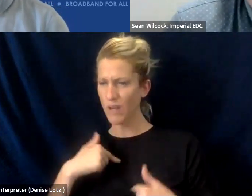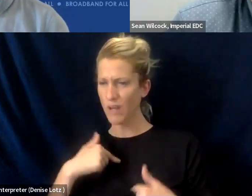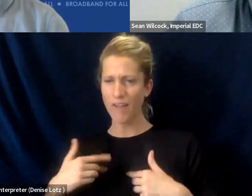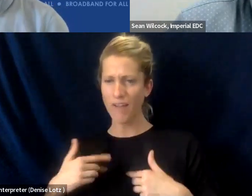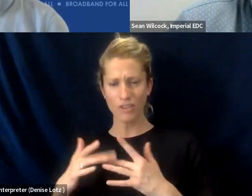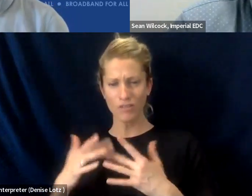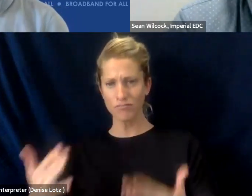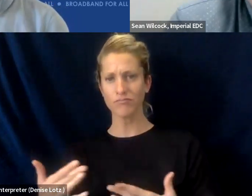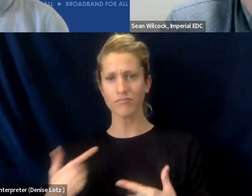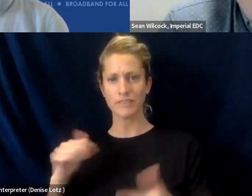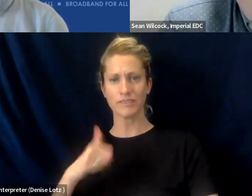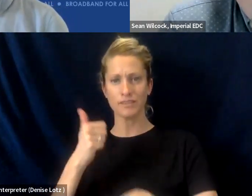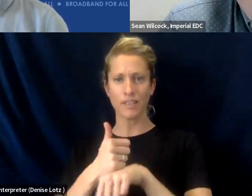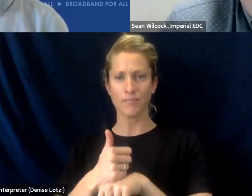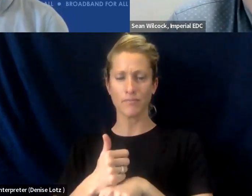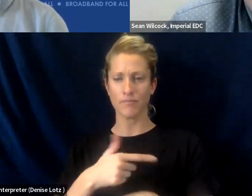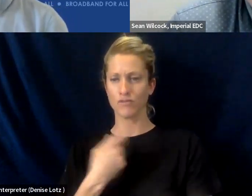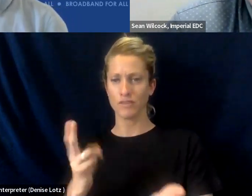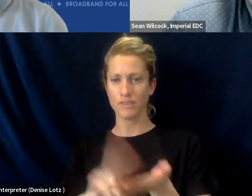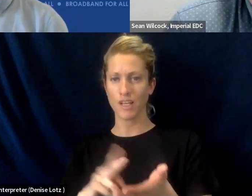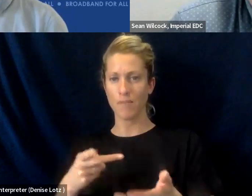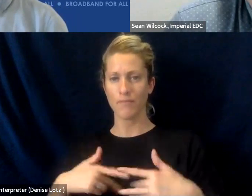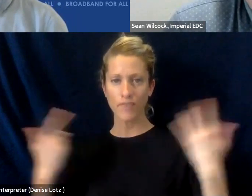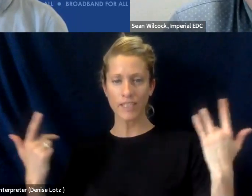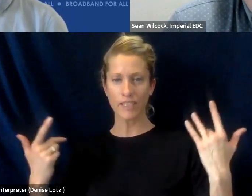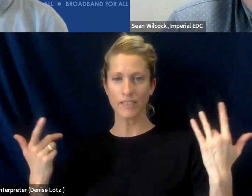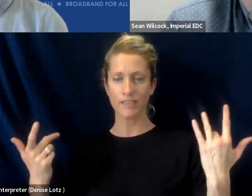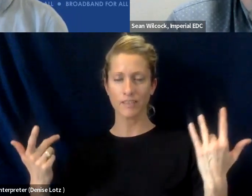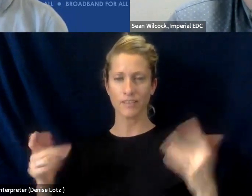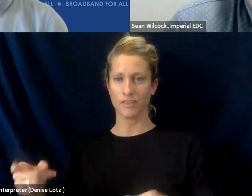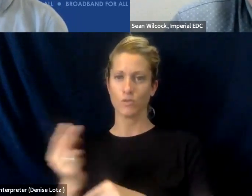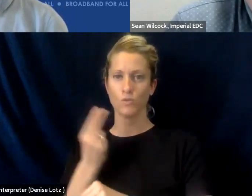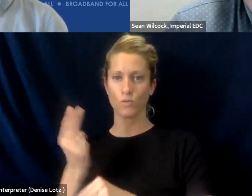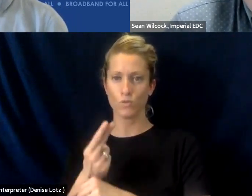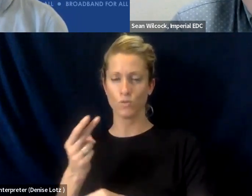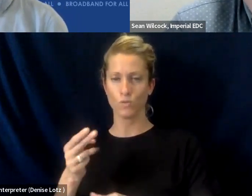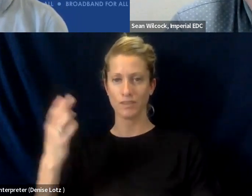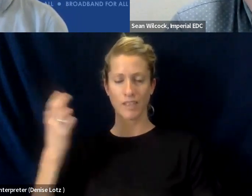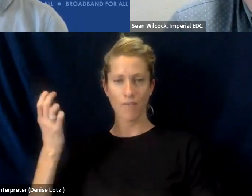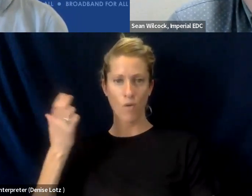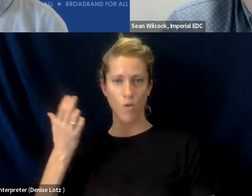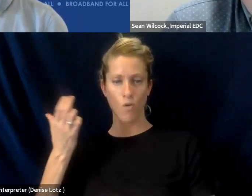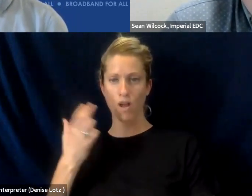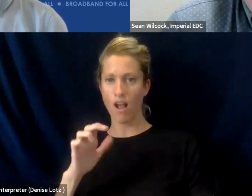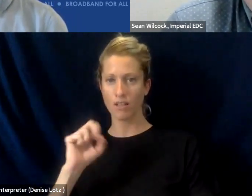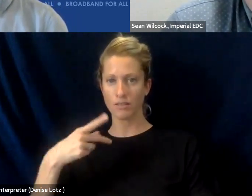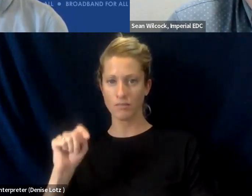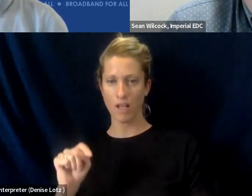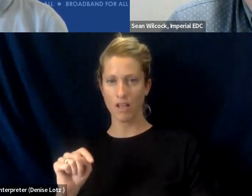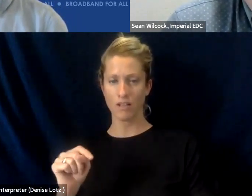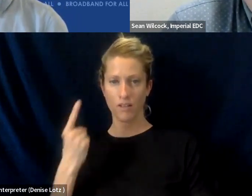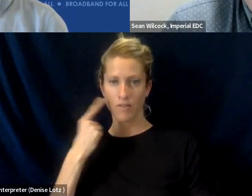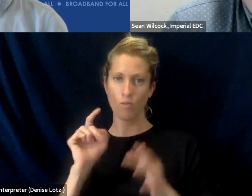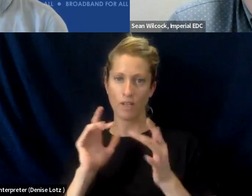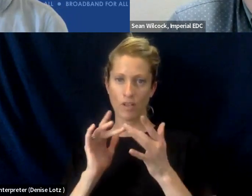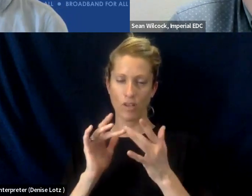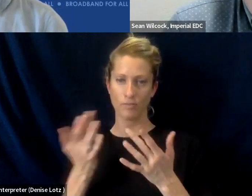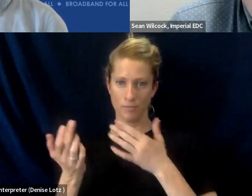We set up our sign up a bit, and they're using a cell phone hotspot for Internet at a library,